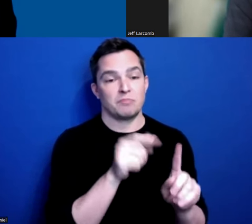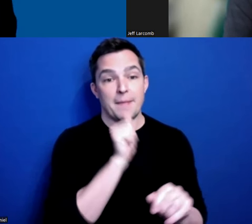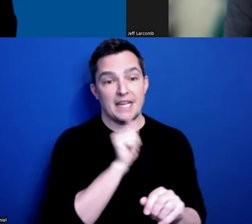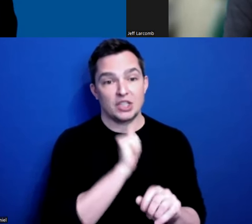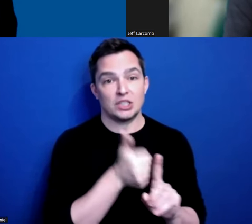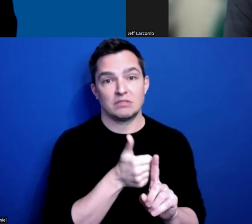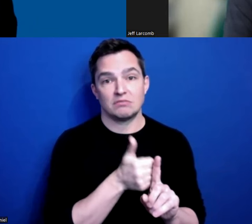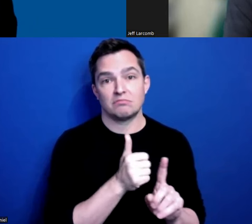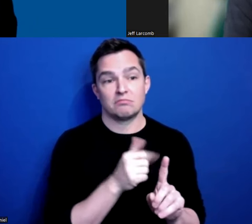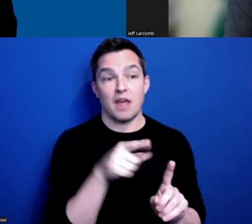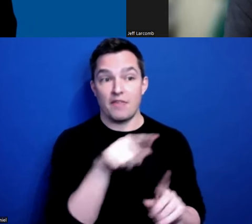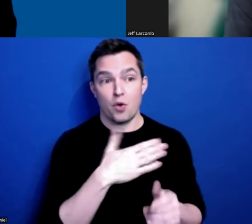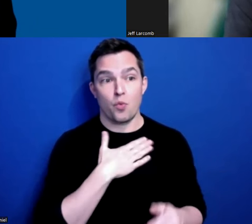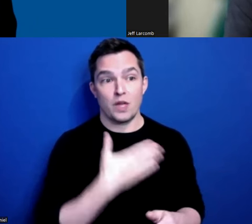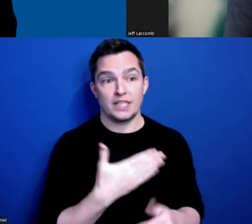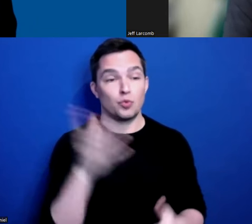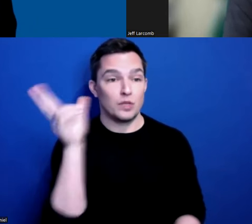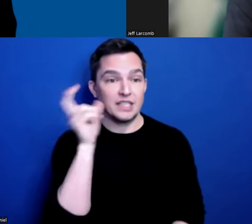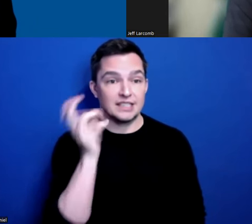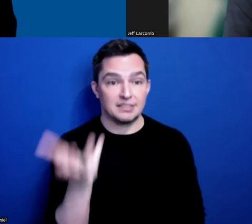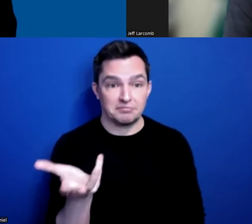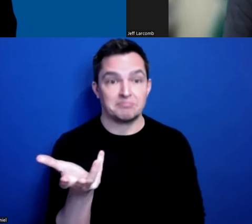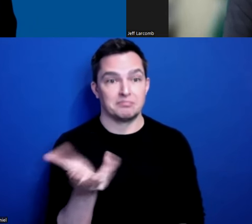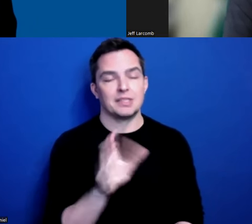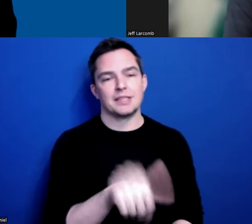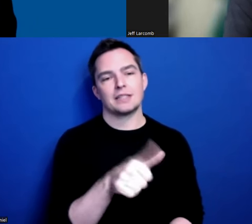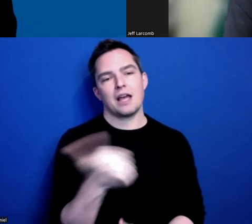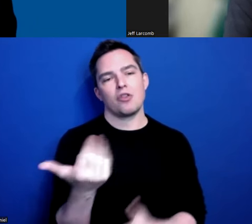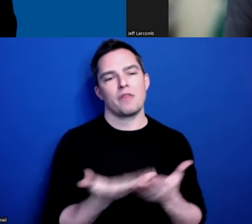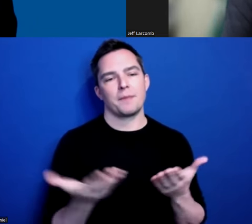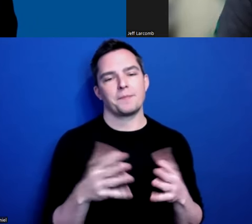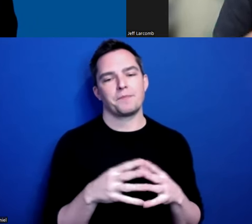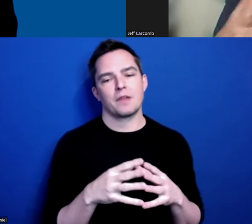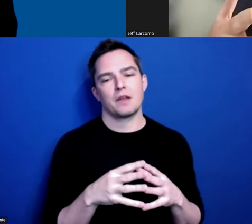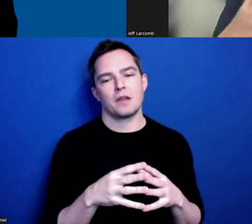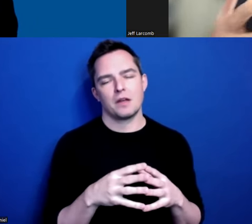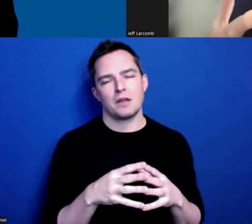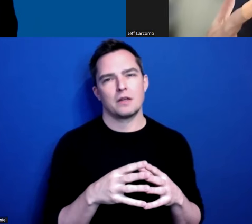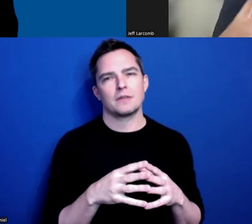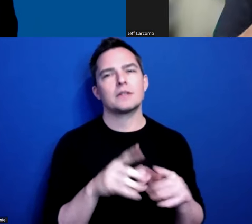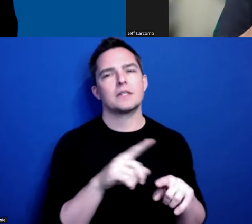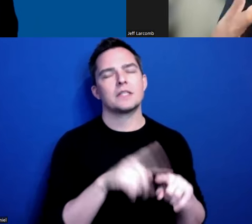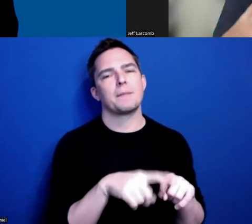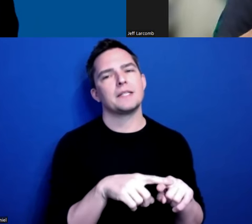who’s willing to listen. That’s another thing, I think. Depending on the person